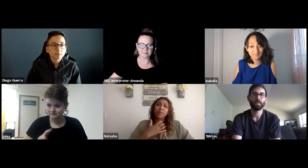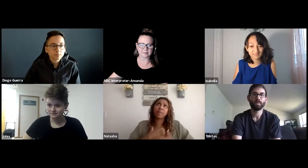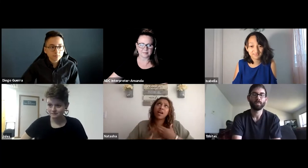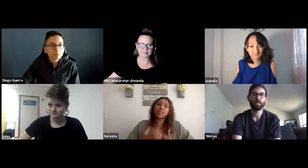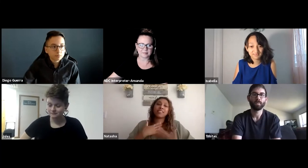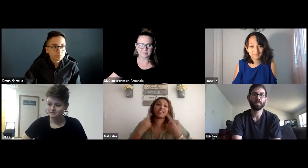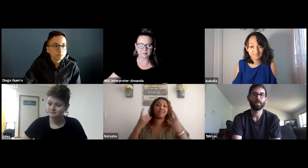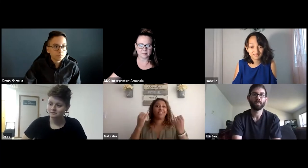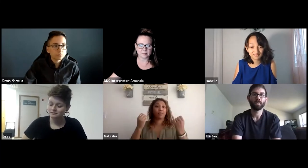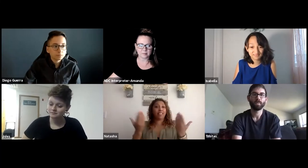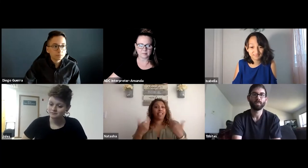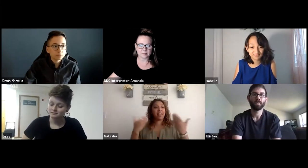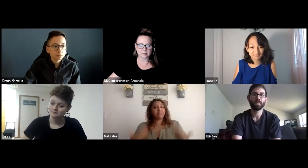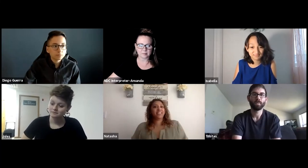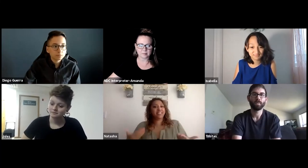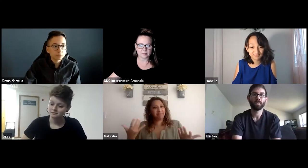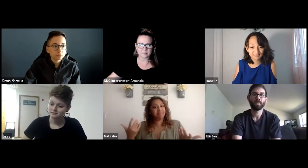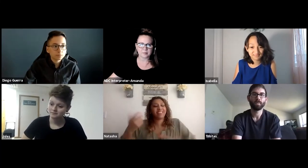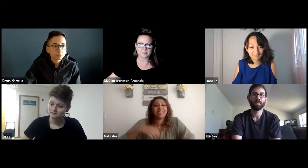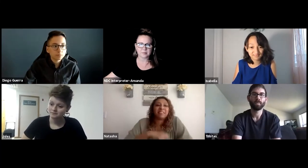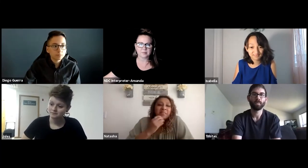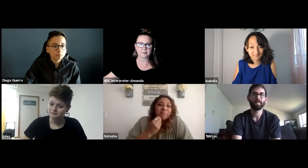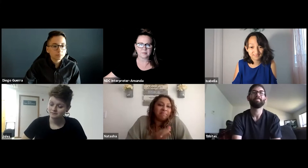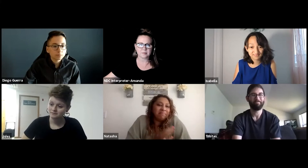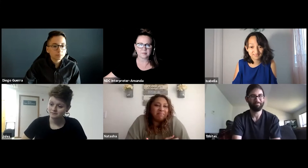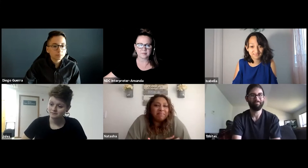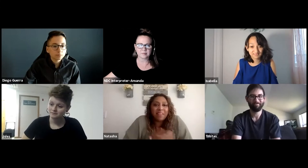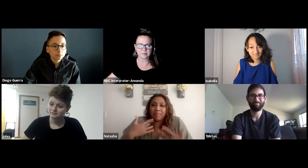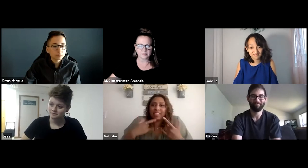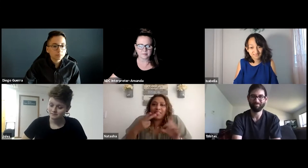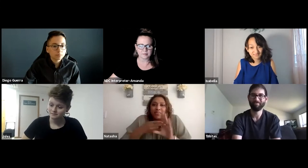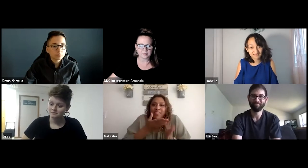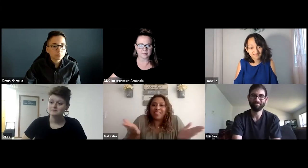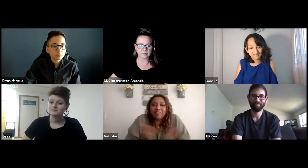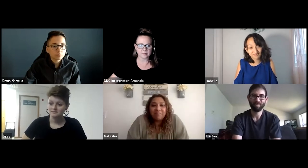And the reason I'm in criminal justice is because it's been a passion of mine since I was a child